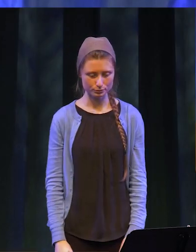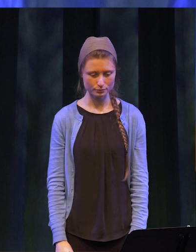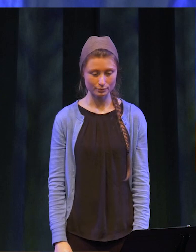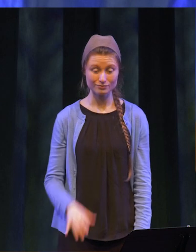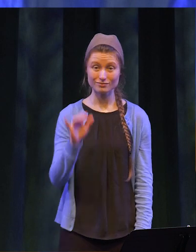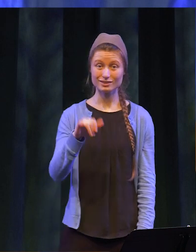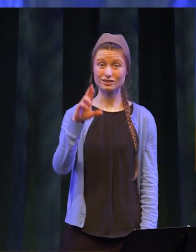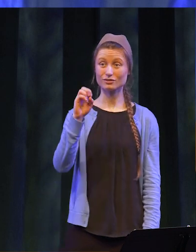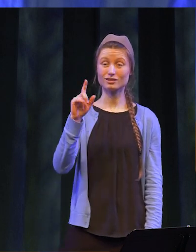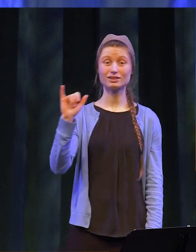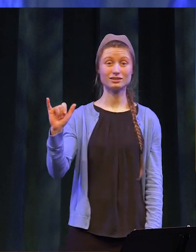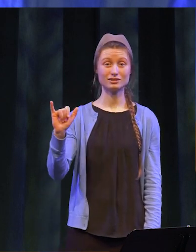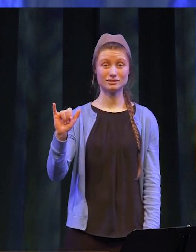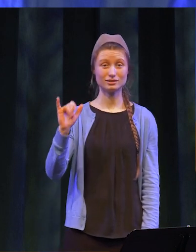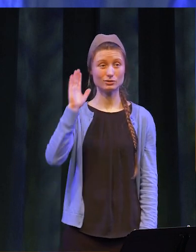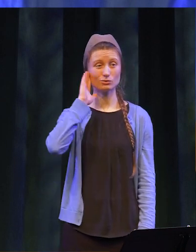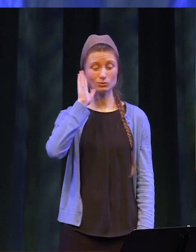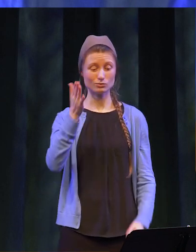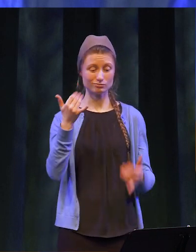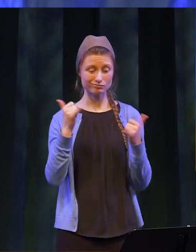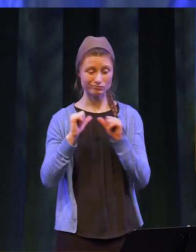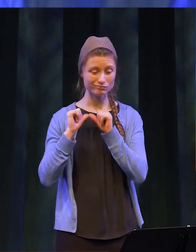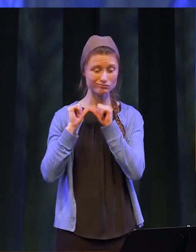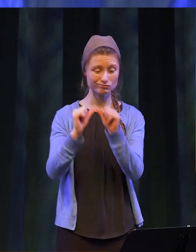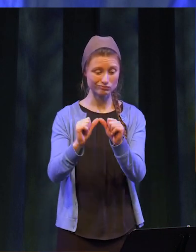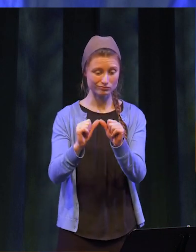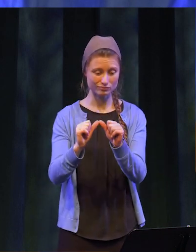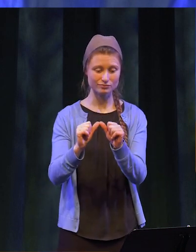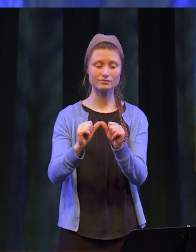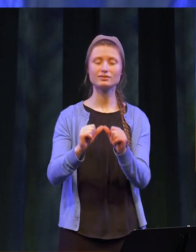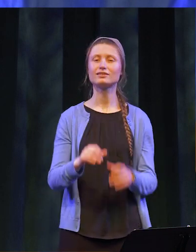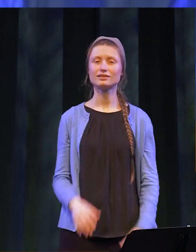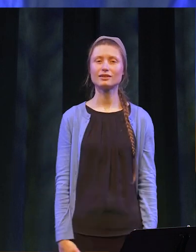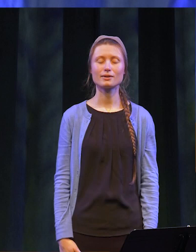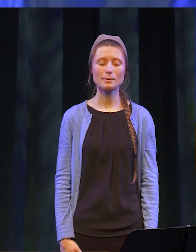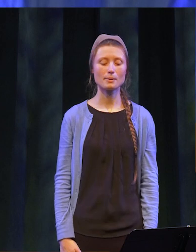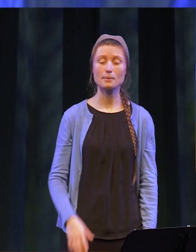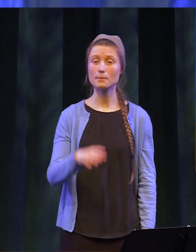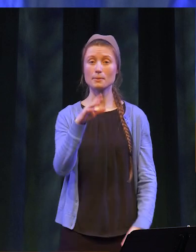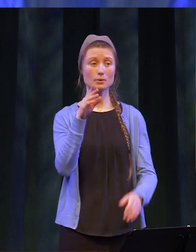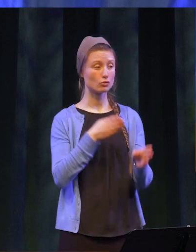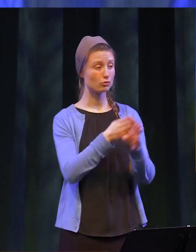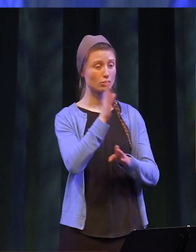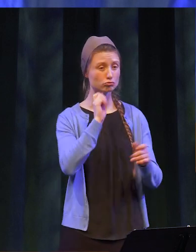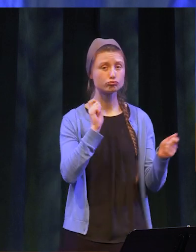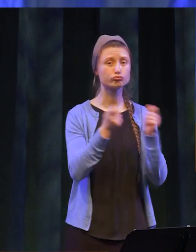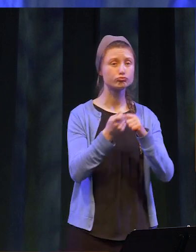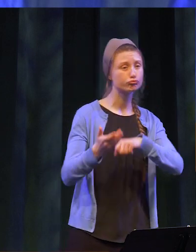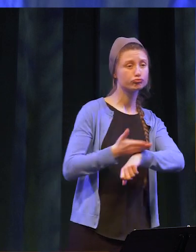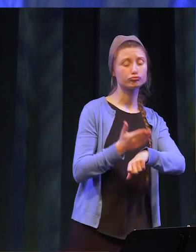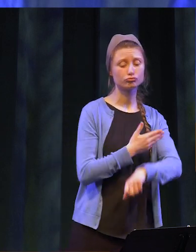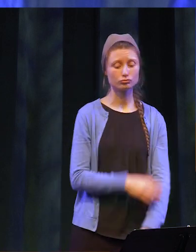reality is the expertise that is developed, the repurposing of careers or the start of